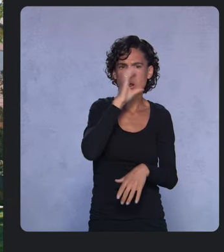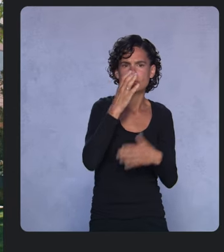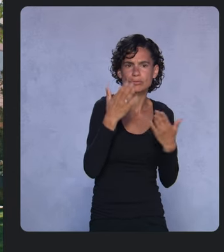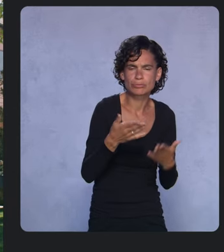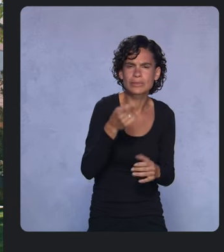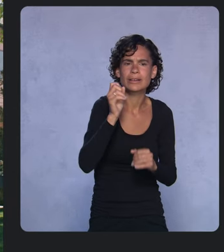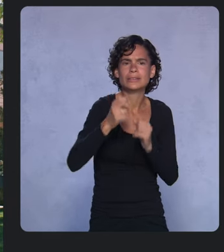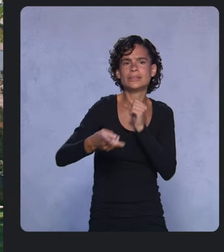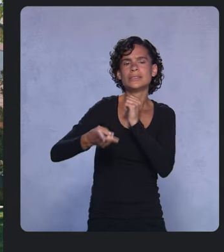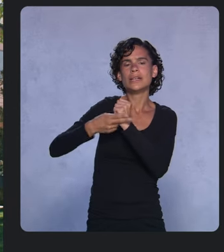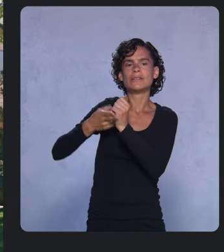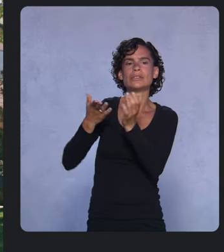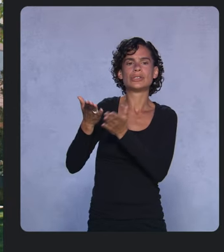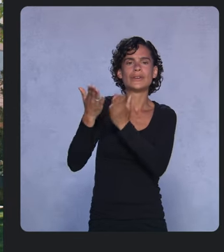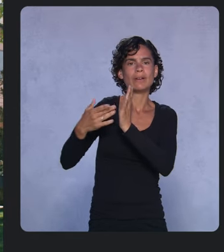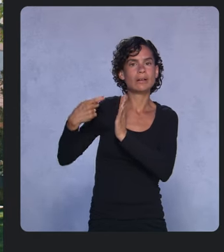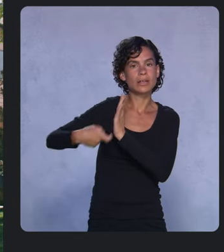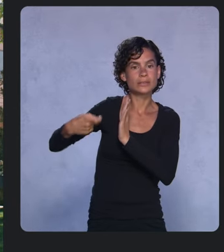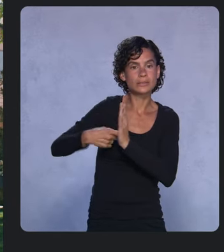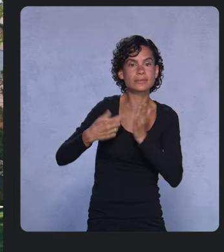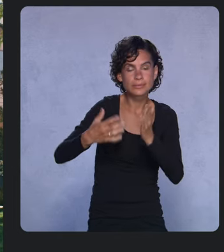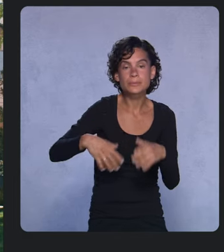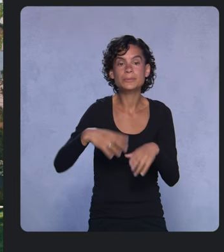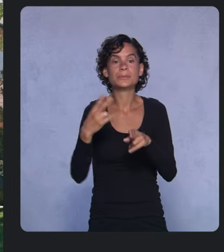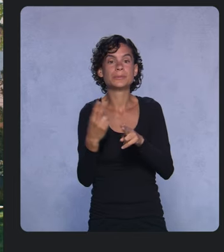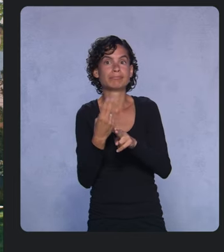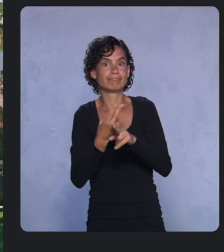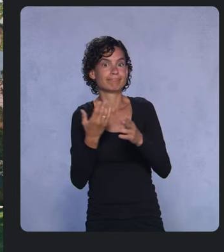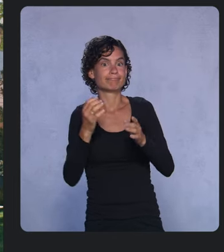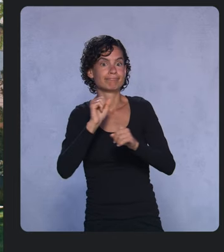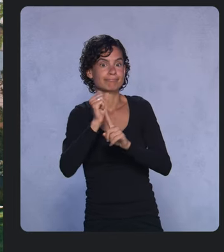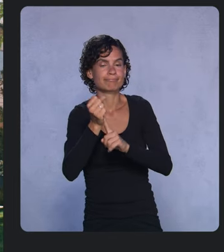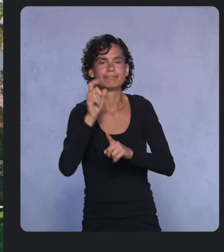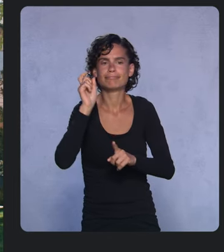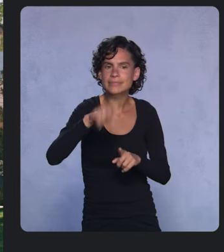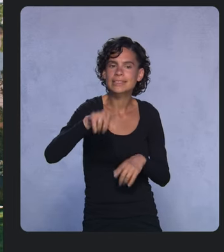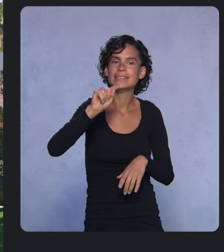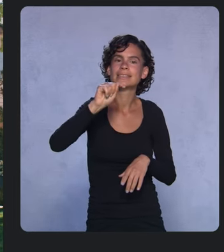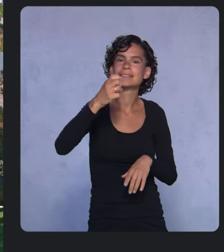A use case like this requires a text model that’s been trained with existing comments.